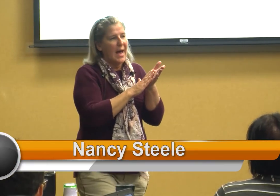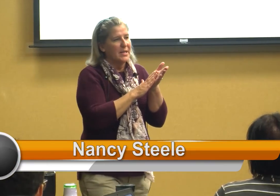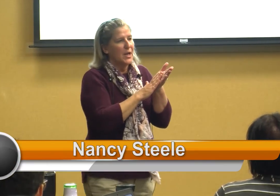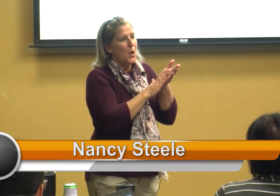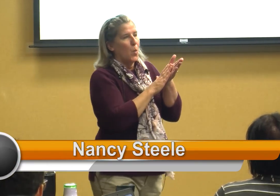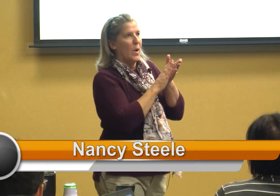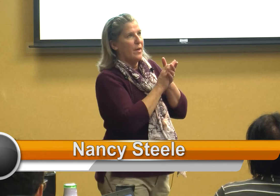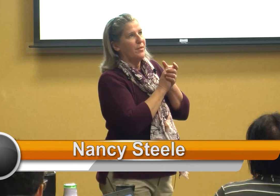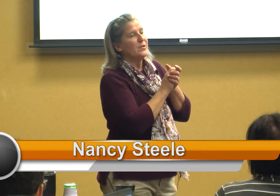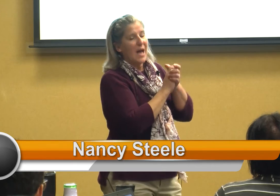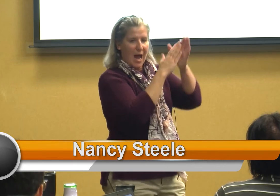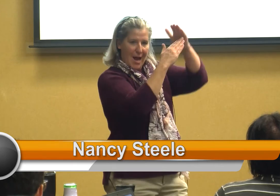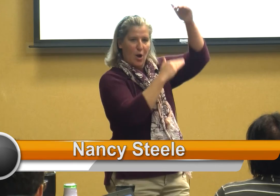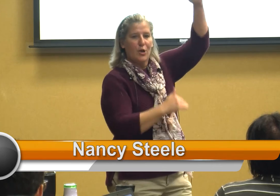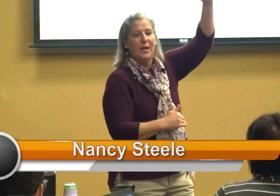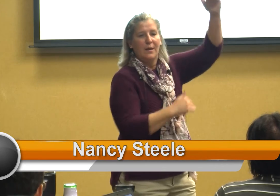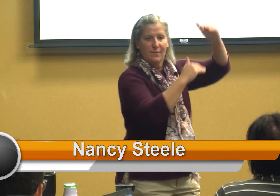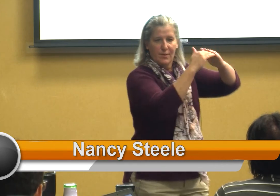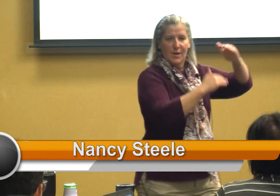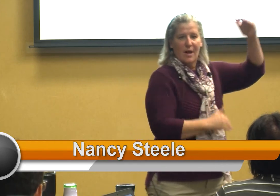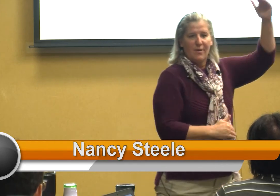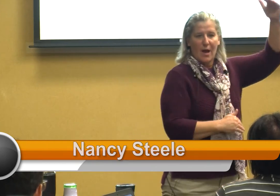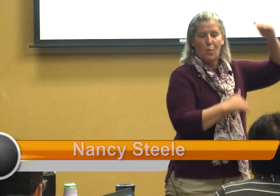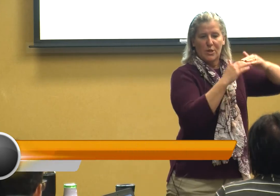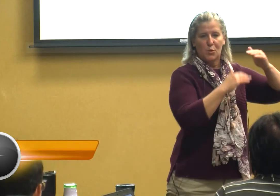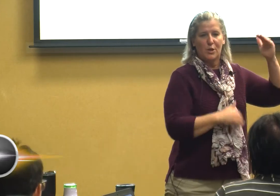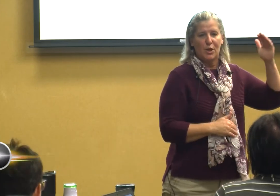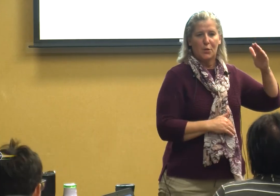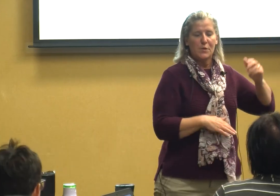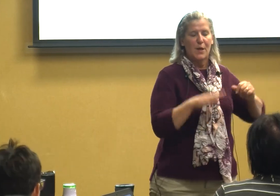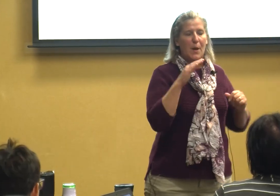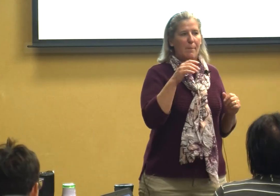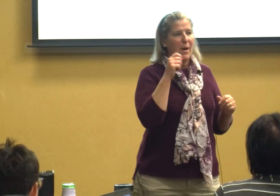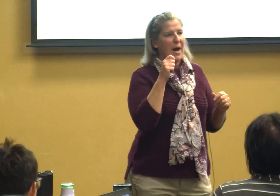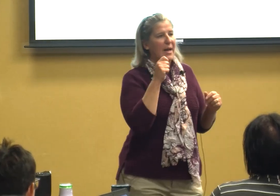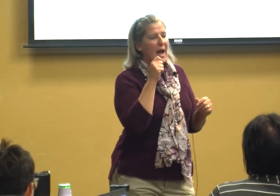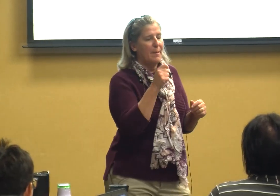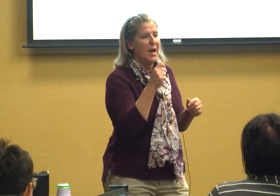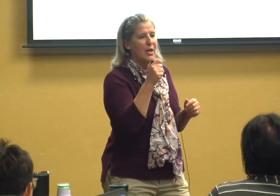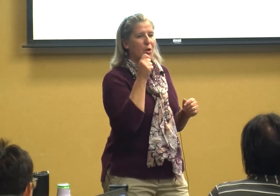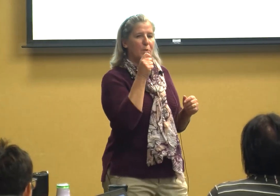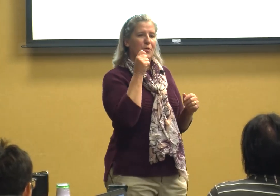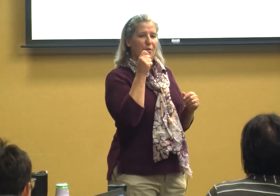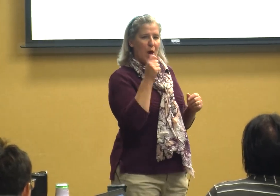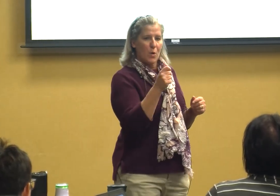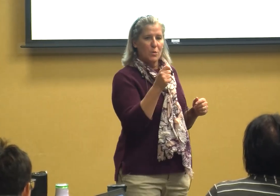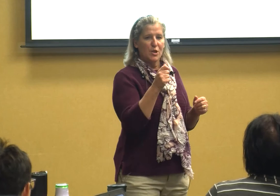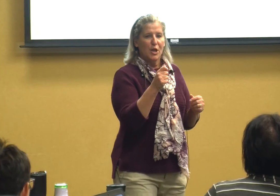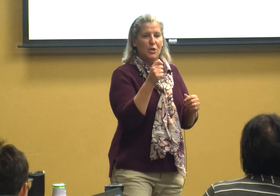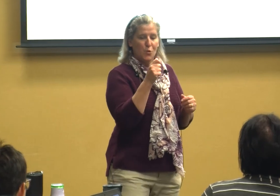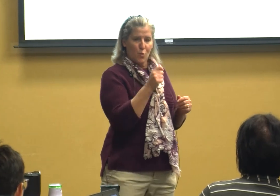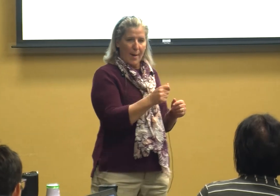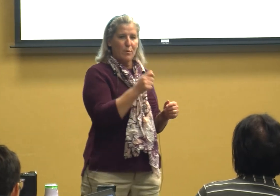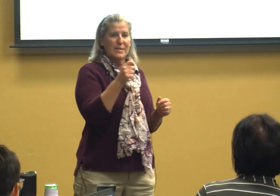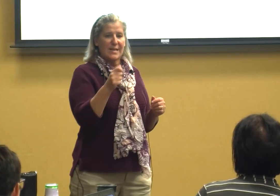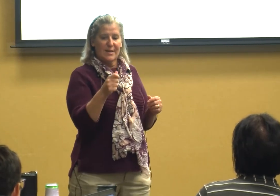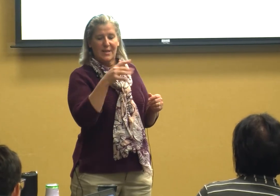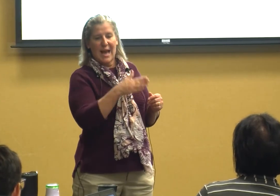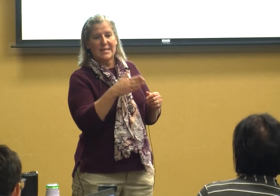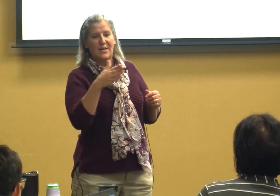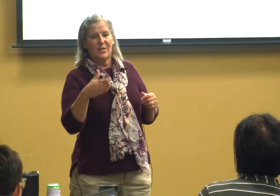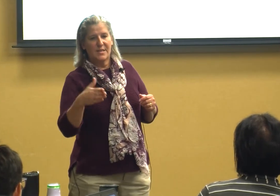with there's a hierarchy of how what you would use but I might use those to represent the activities